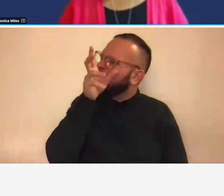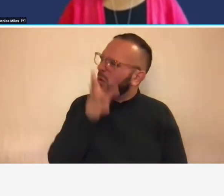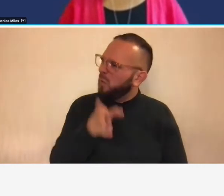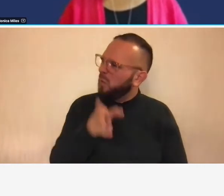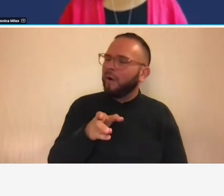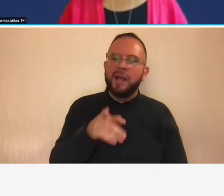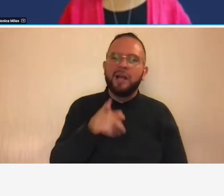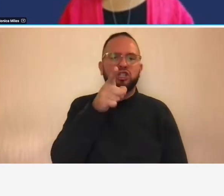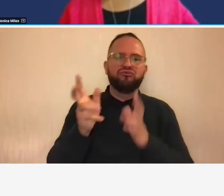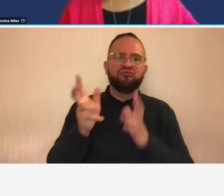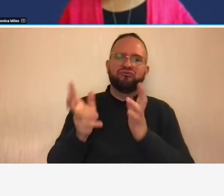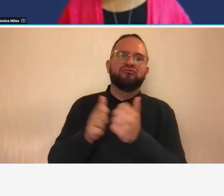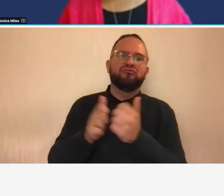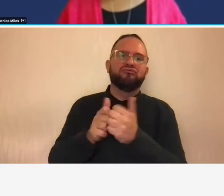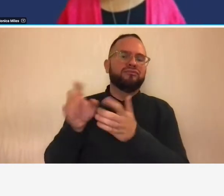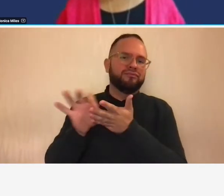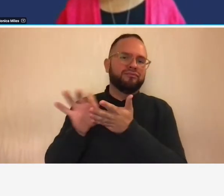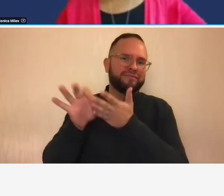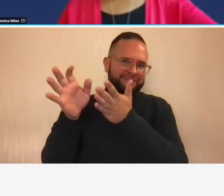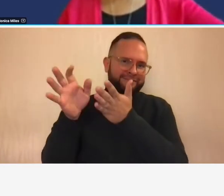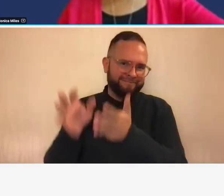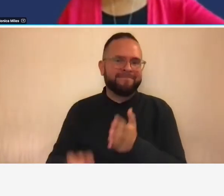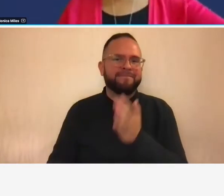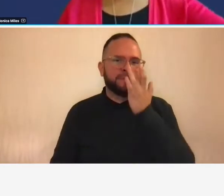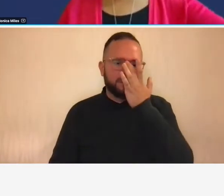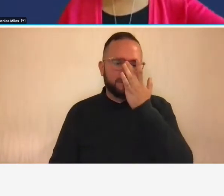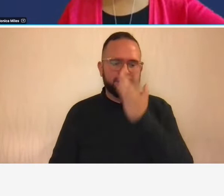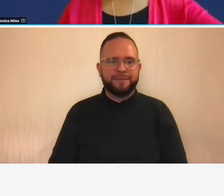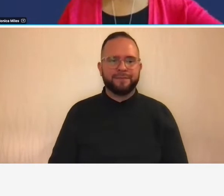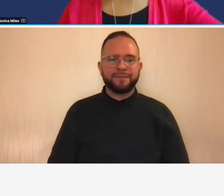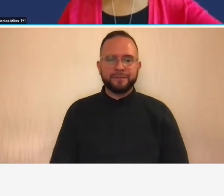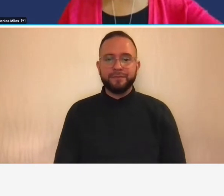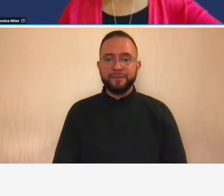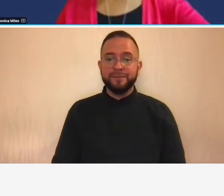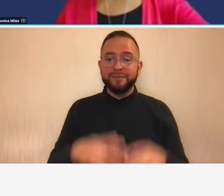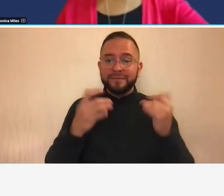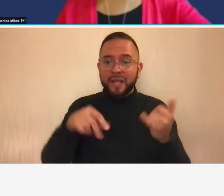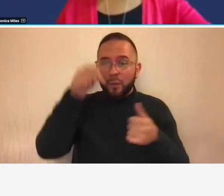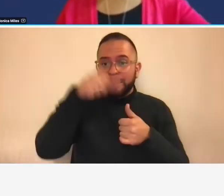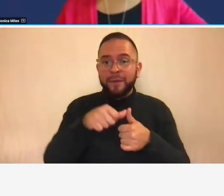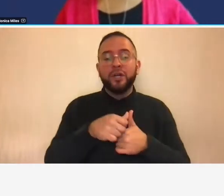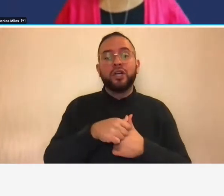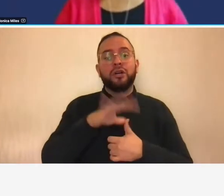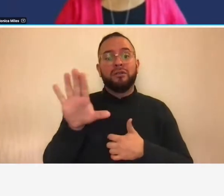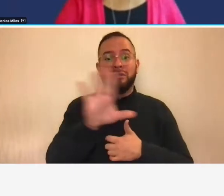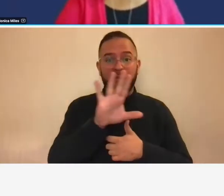you're going to classify as indirect so keep in mind that when your company develops a policy when